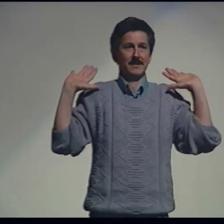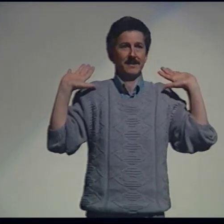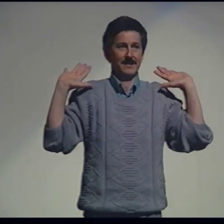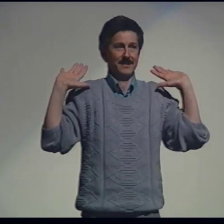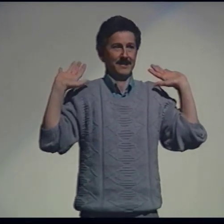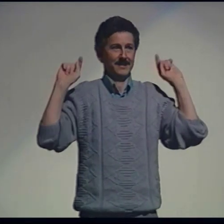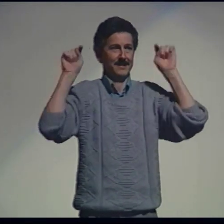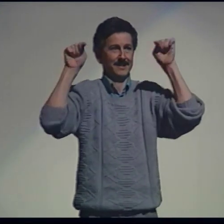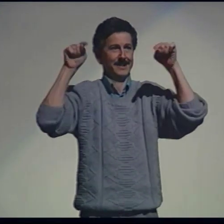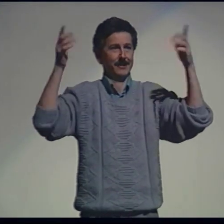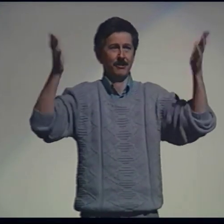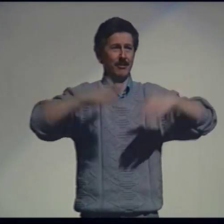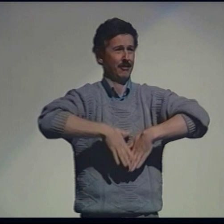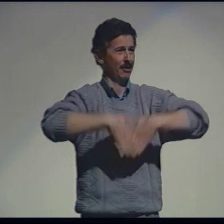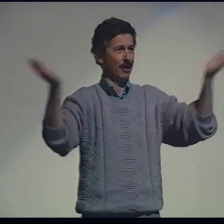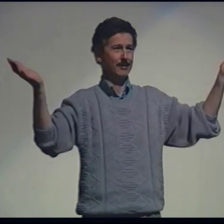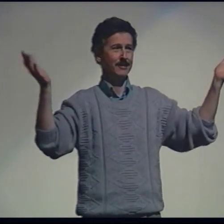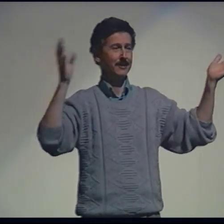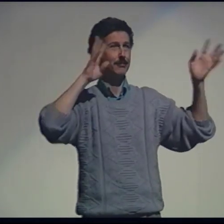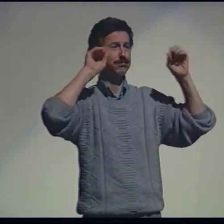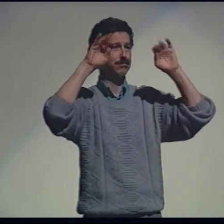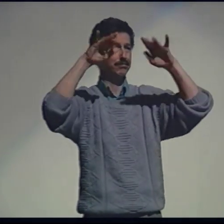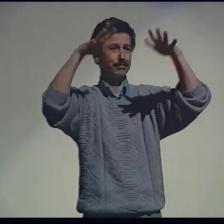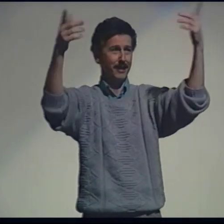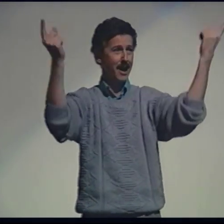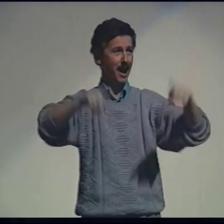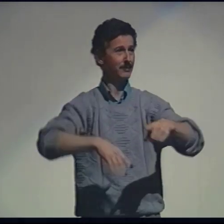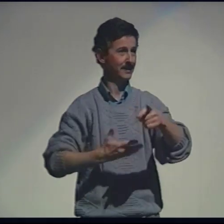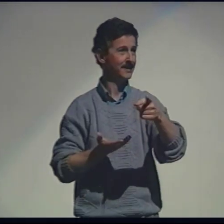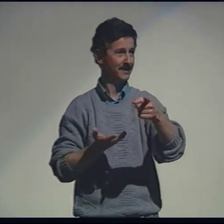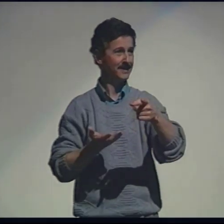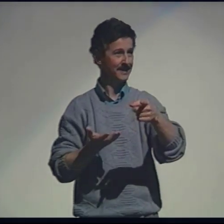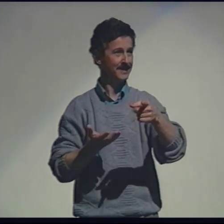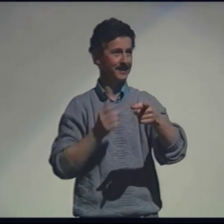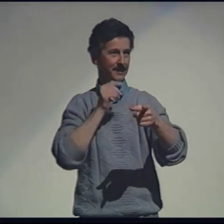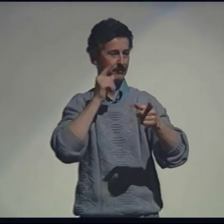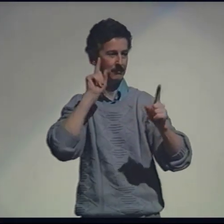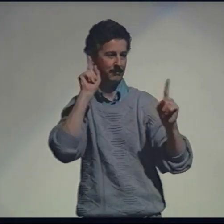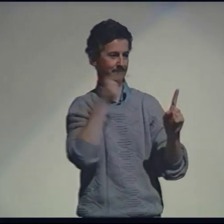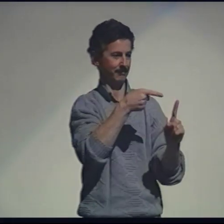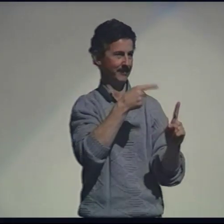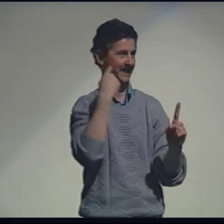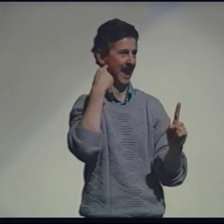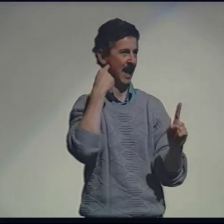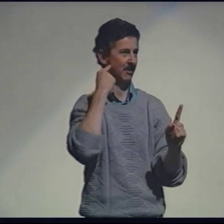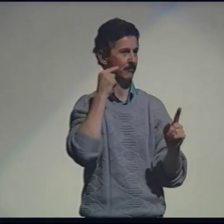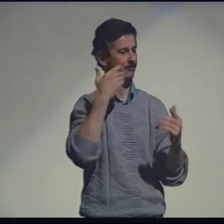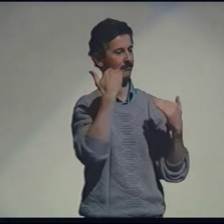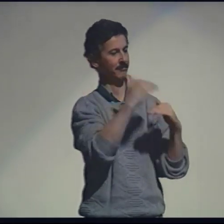So, the longstanding definition that we've had has been much too limiting. Poetry is much more expansive than that.